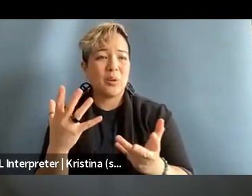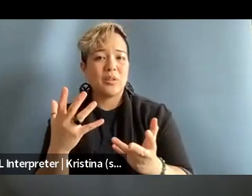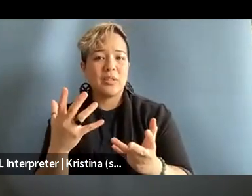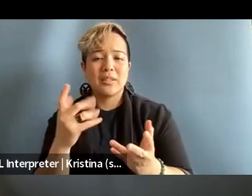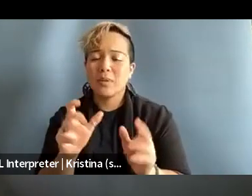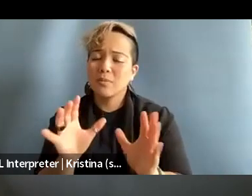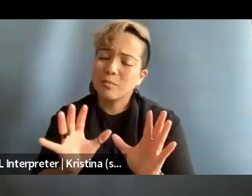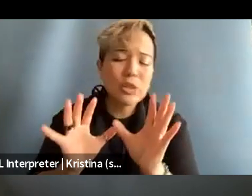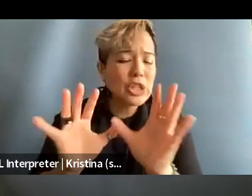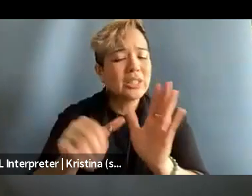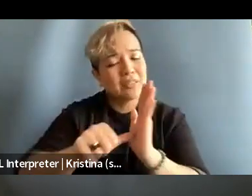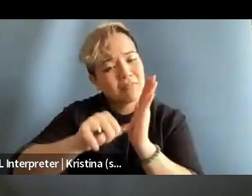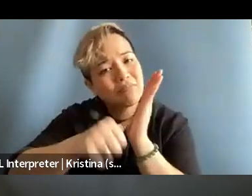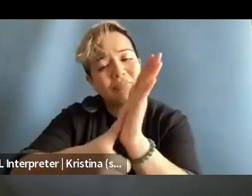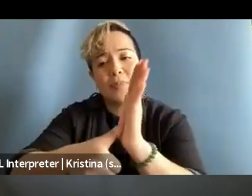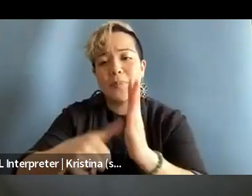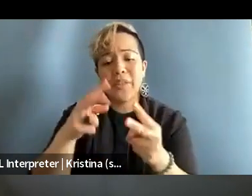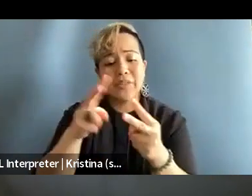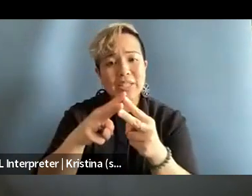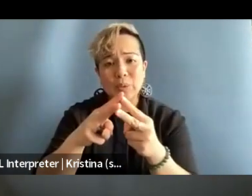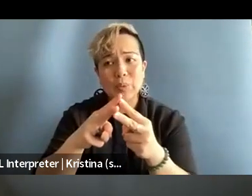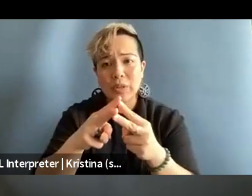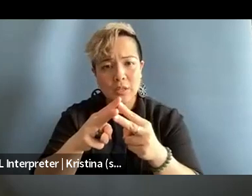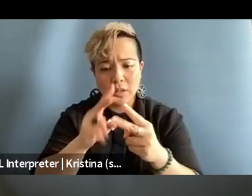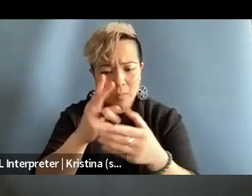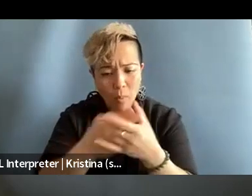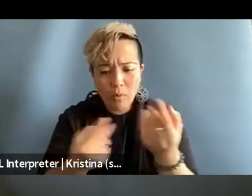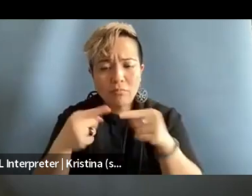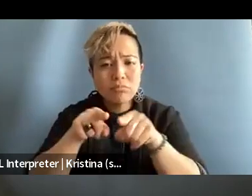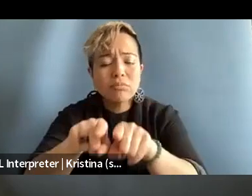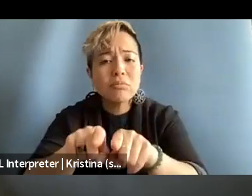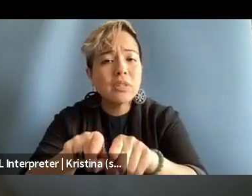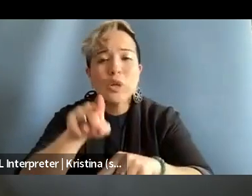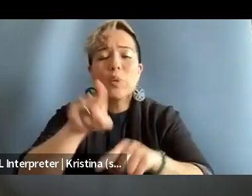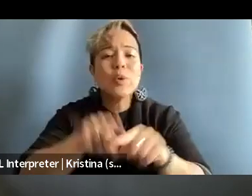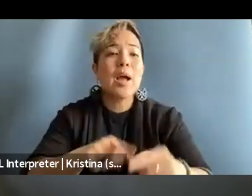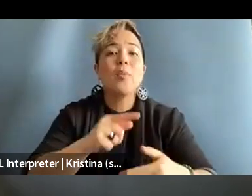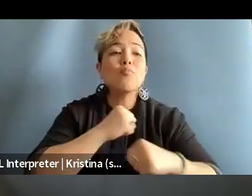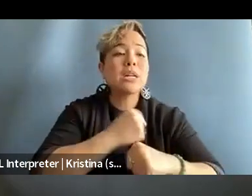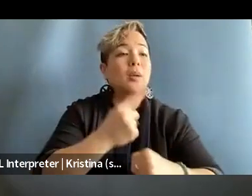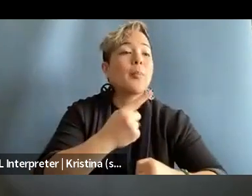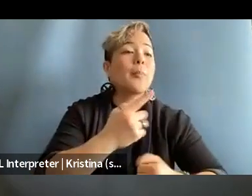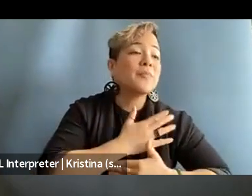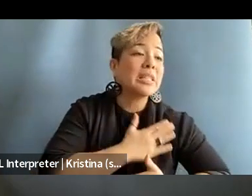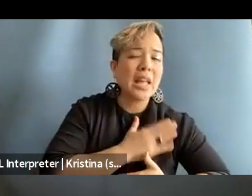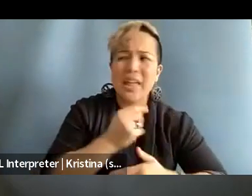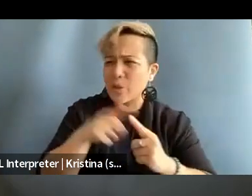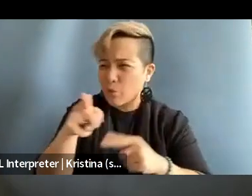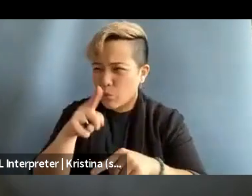on emphasizing that these two things go together. You can't protect somebody physically and not protect them digitally.